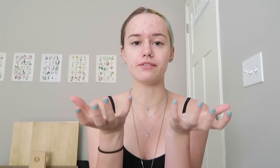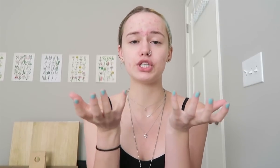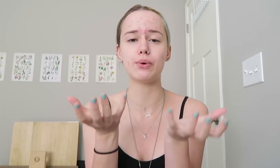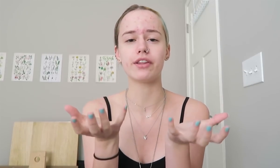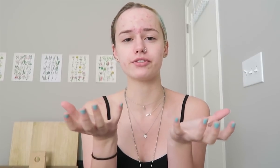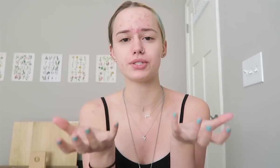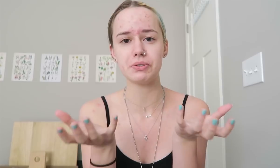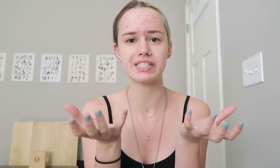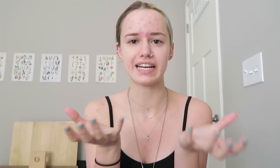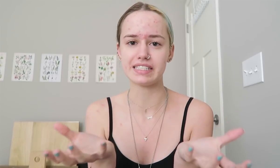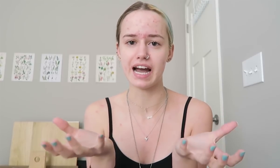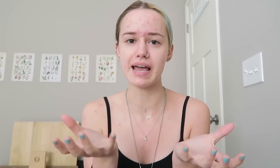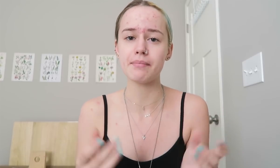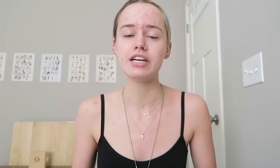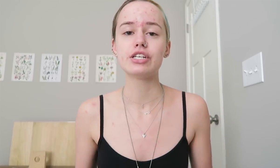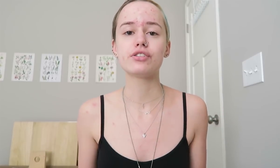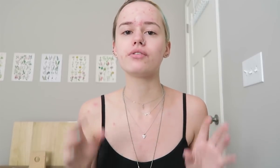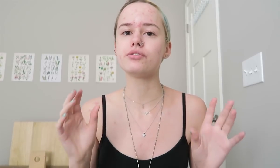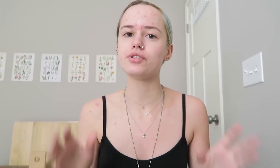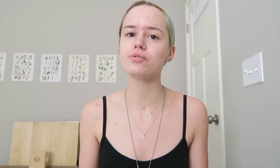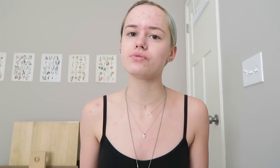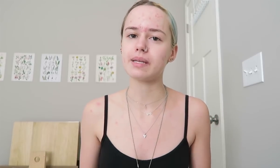of two other students at a time. So you do sometimes